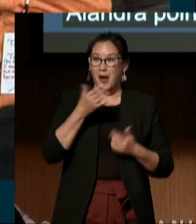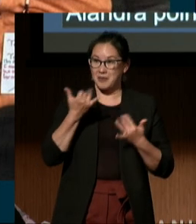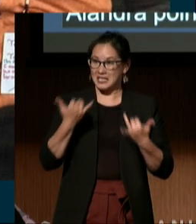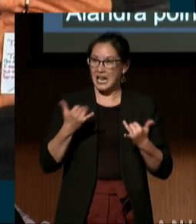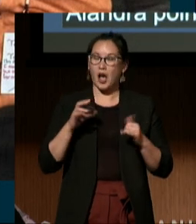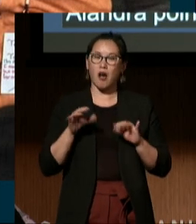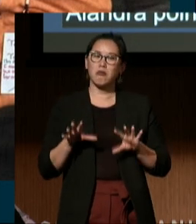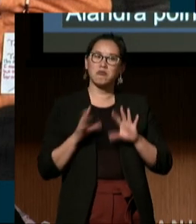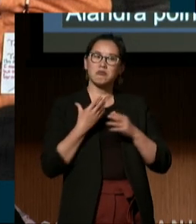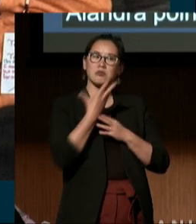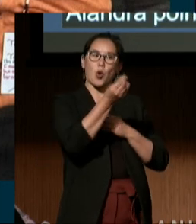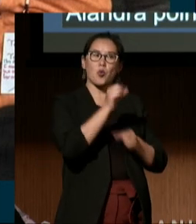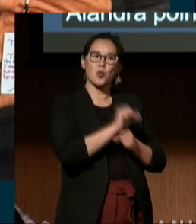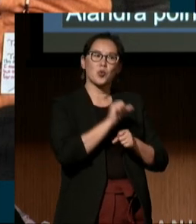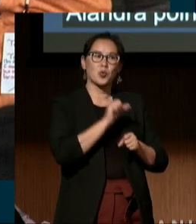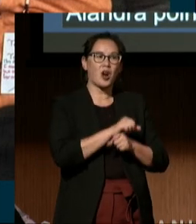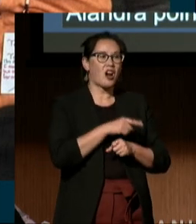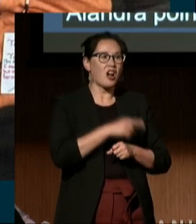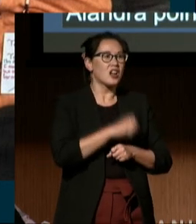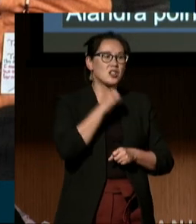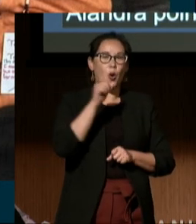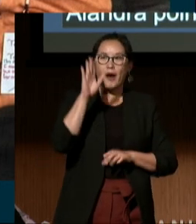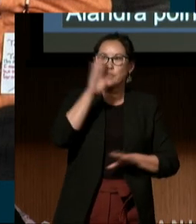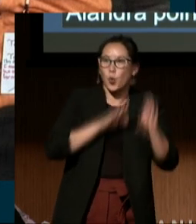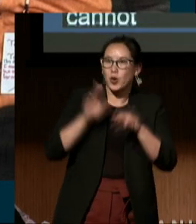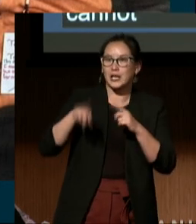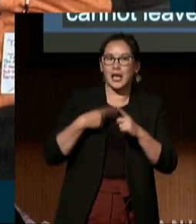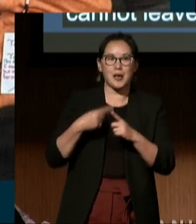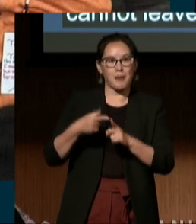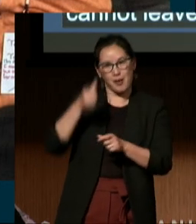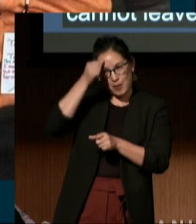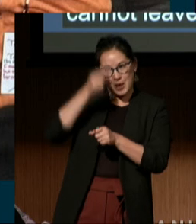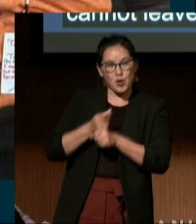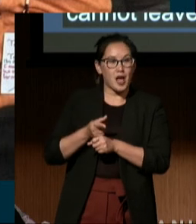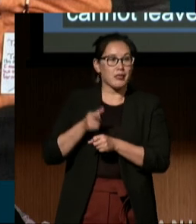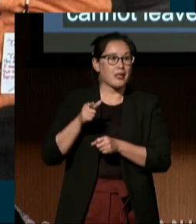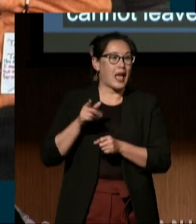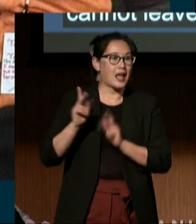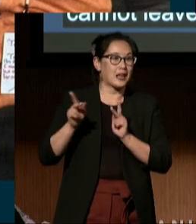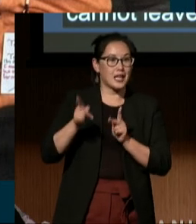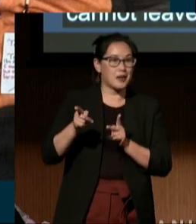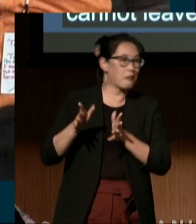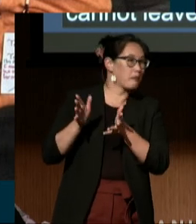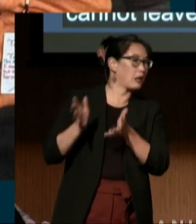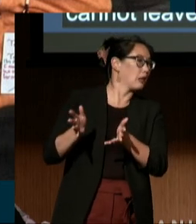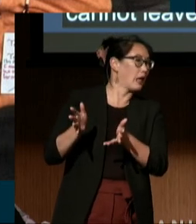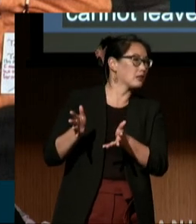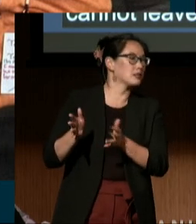about my brother's educational needs being neglected. This peace of mind is just invaluable.